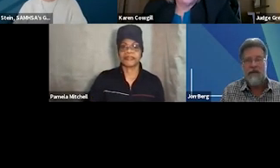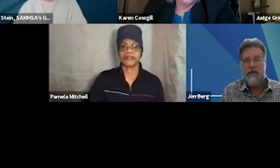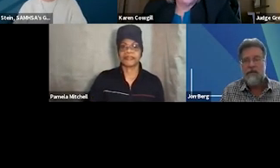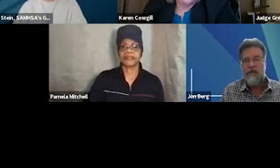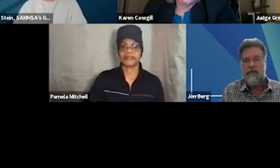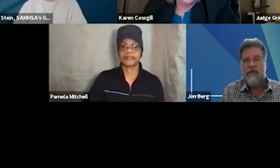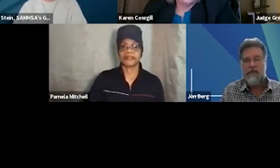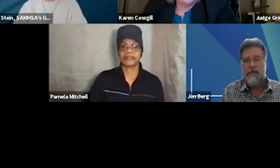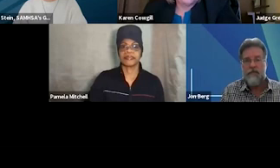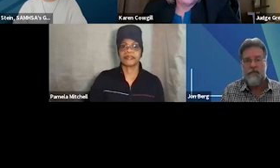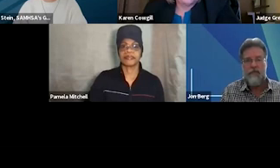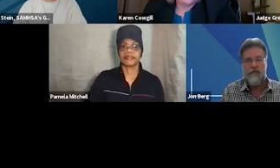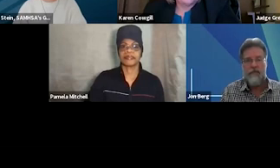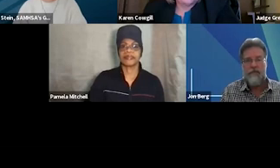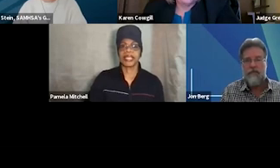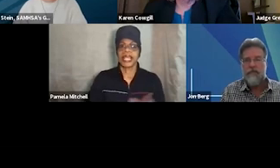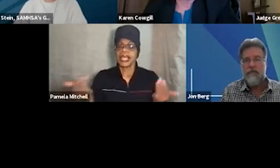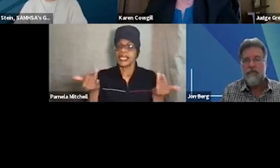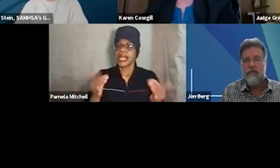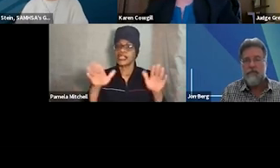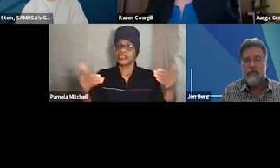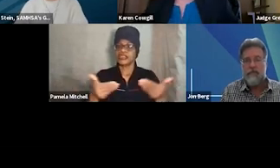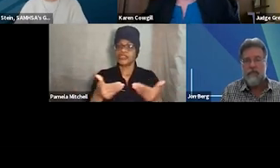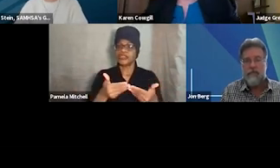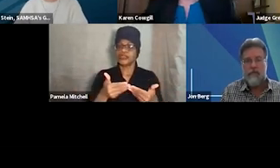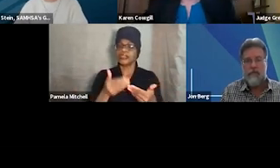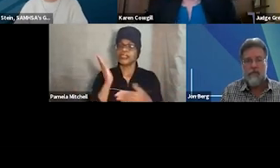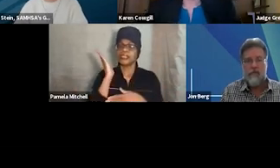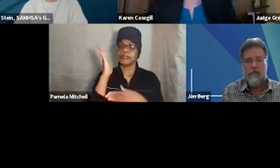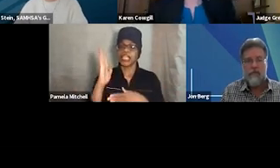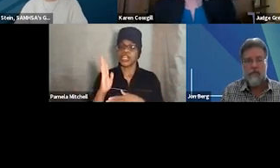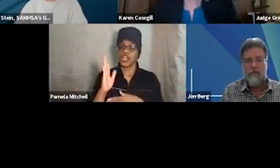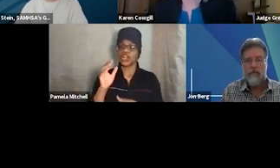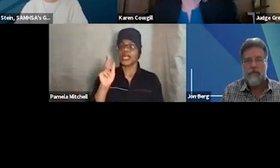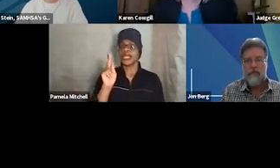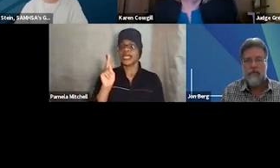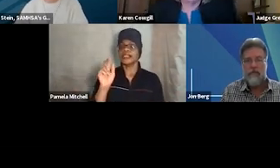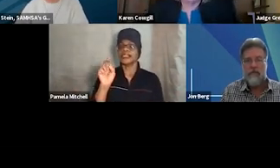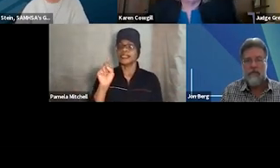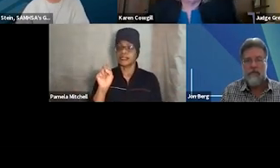And now, I'd like to introduce our speakers. Karen Cowgill is a Project Director for the Treatment Court Institute,